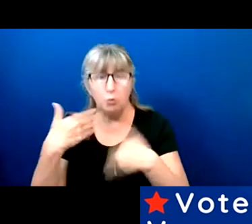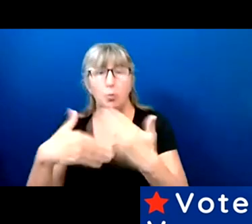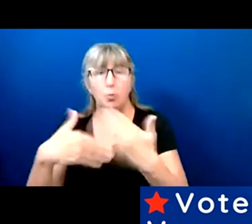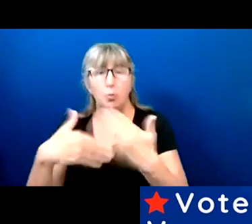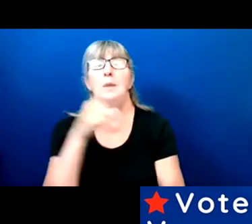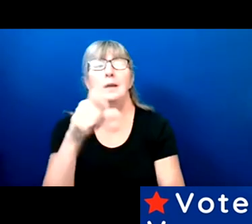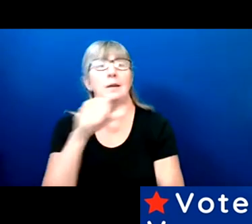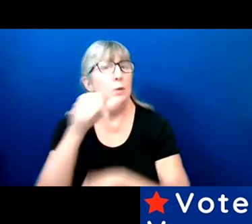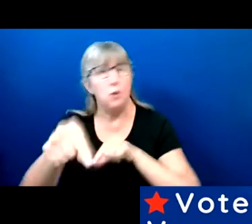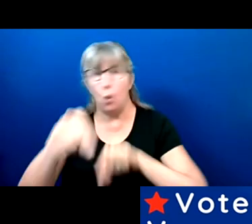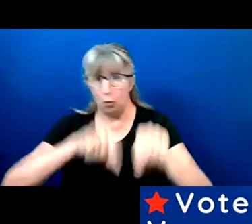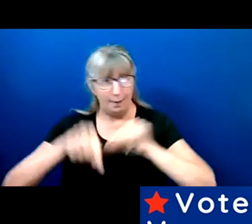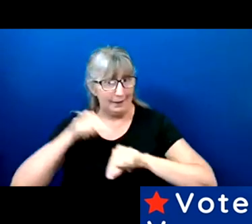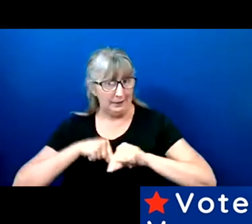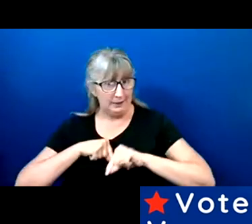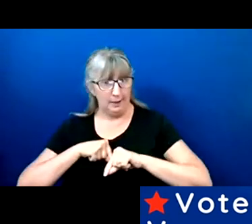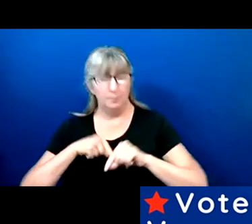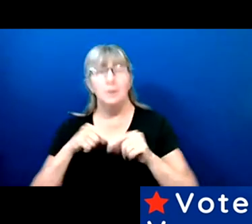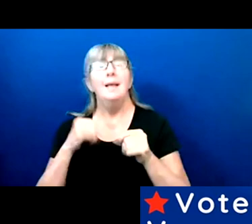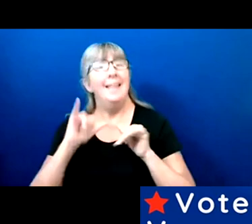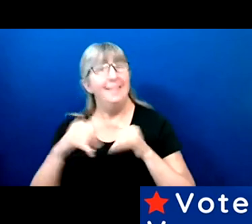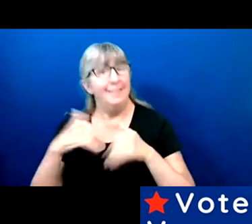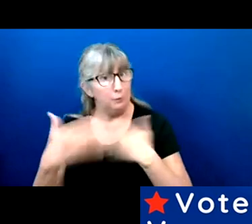So that progress, as we know, is a two-way street.